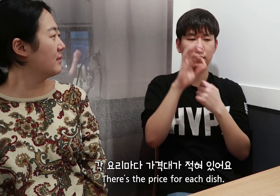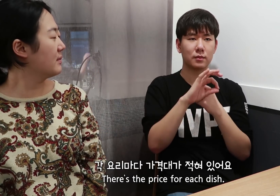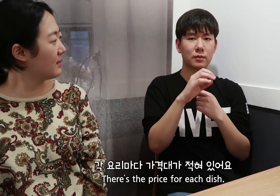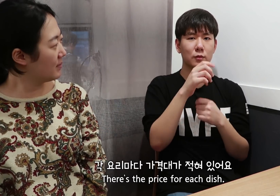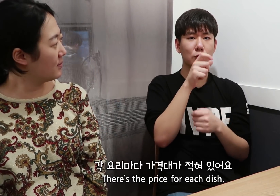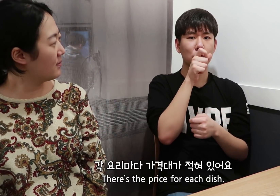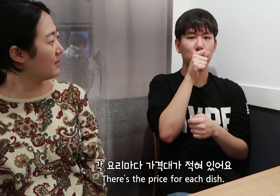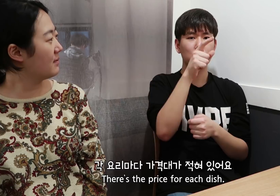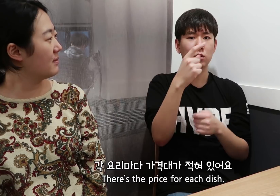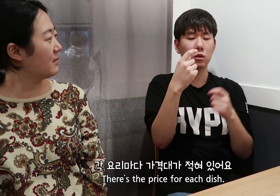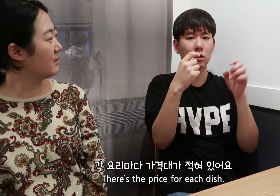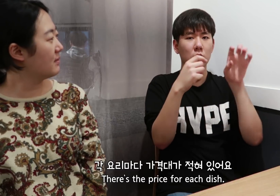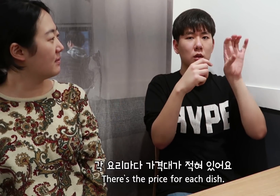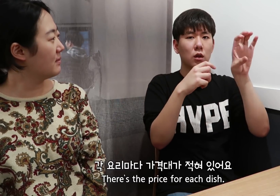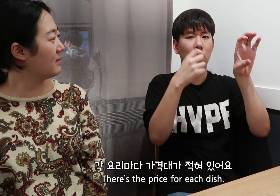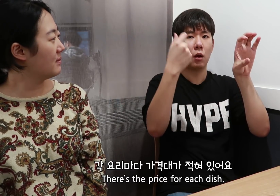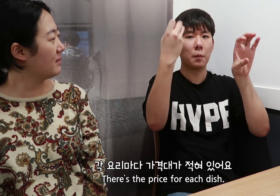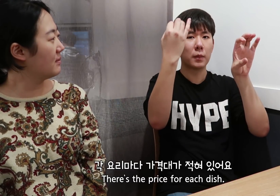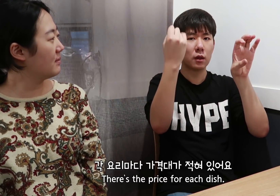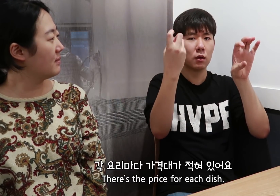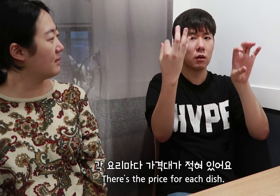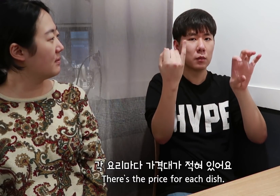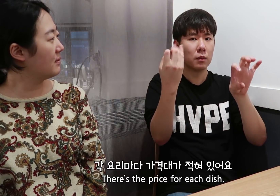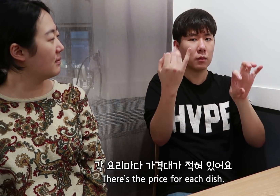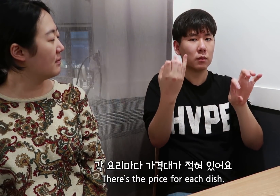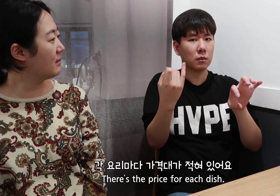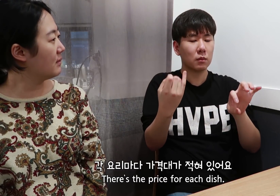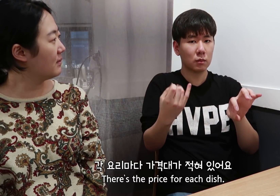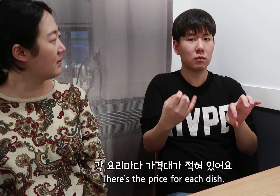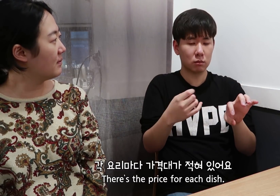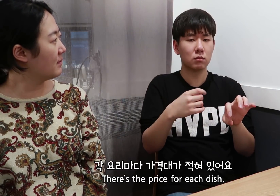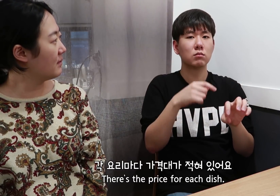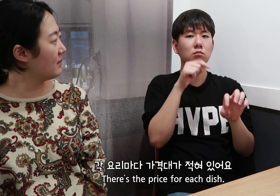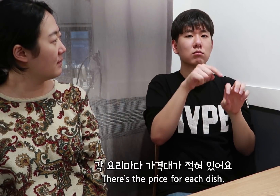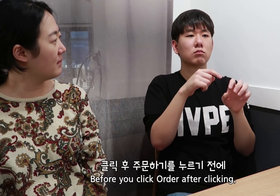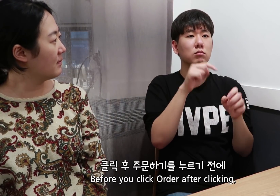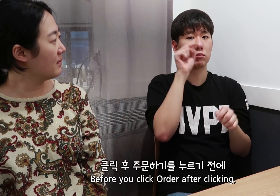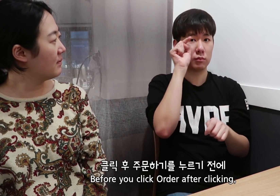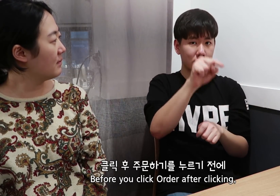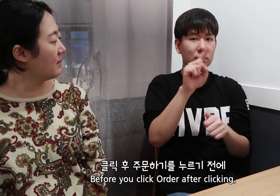There’s the price for each dish.